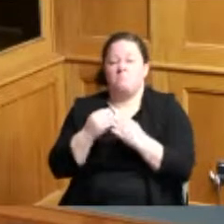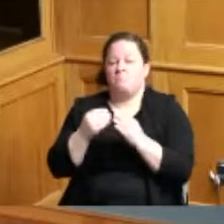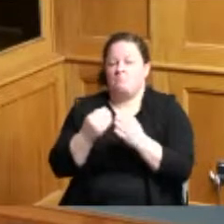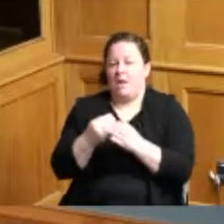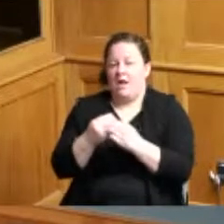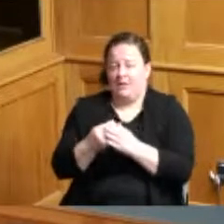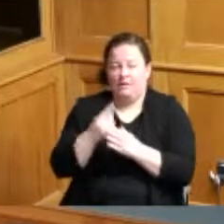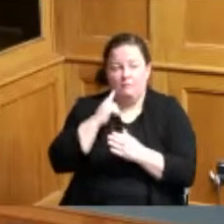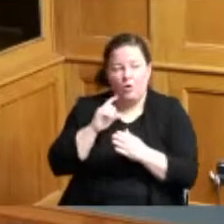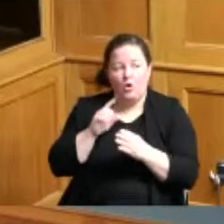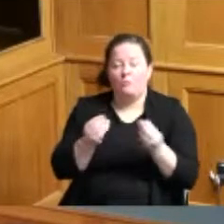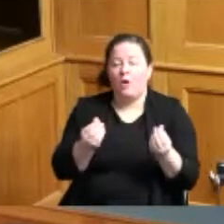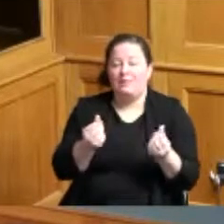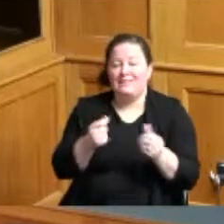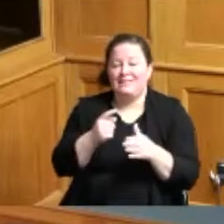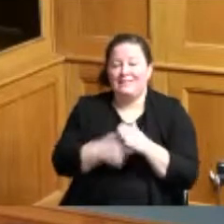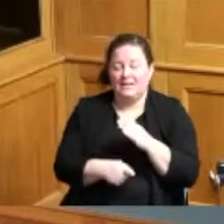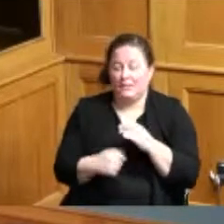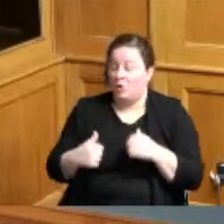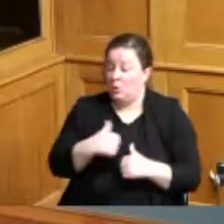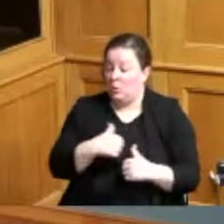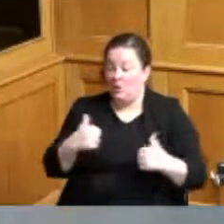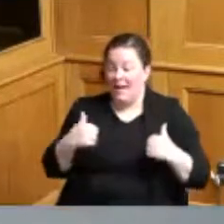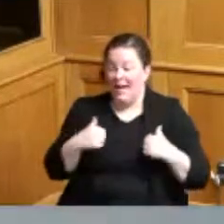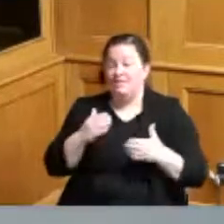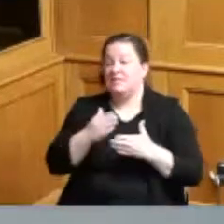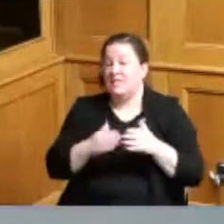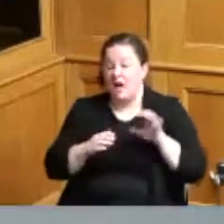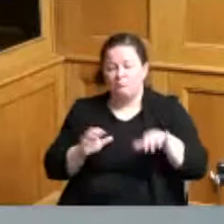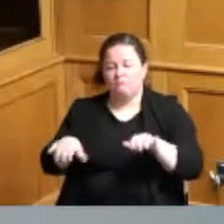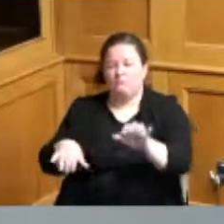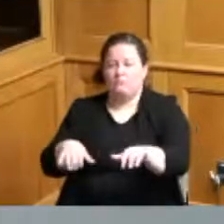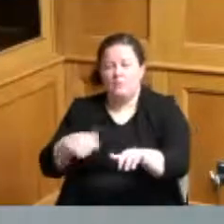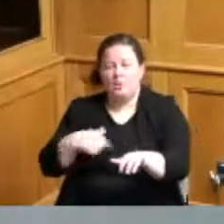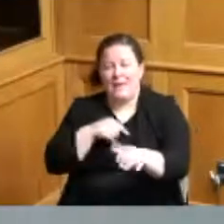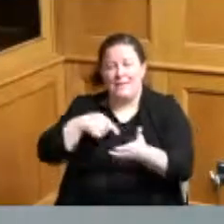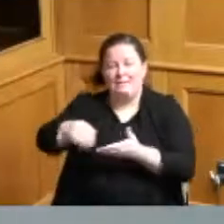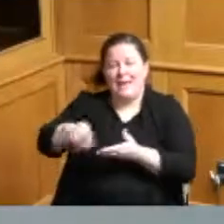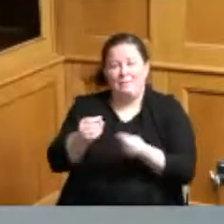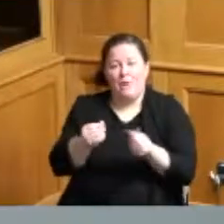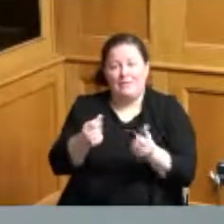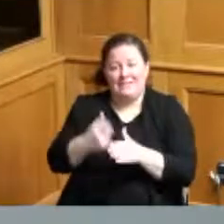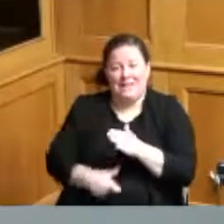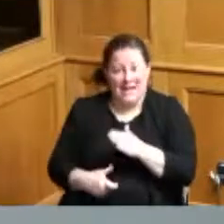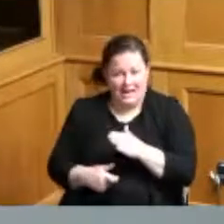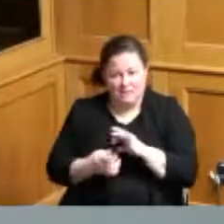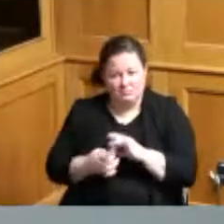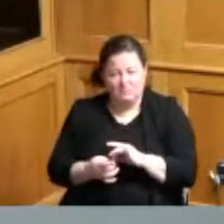certain parcels that we continue to pay property tax on that sometimes we get exemptions for